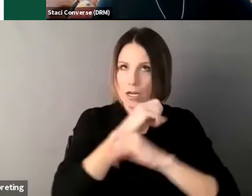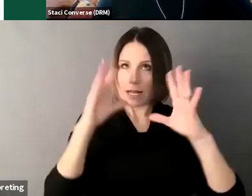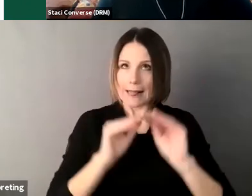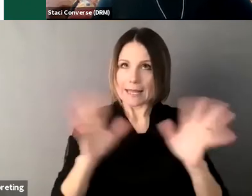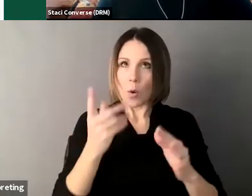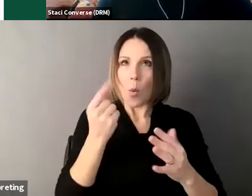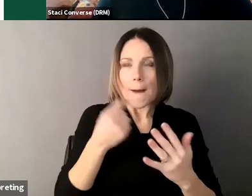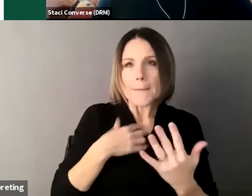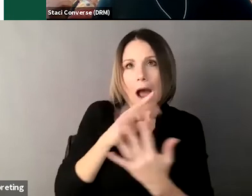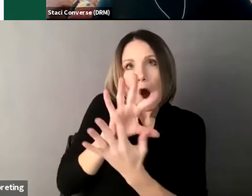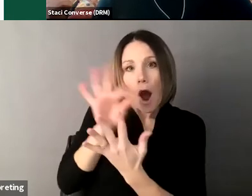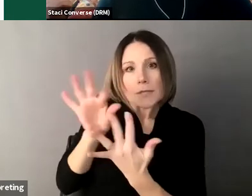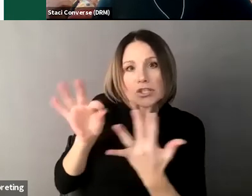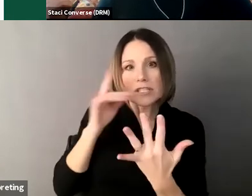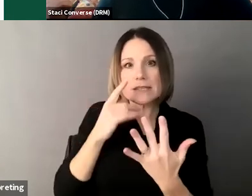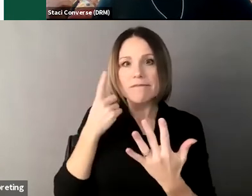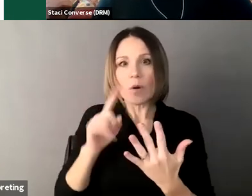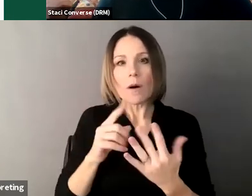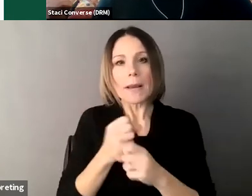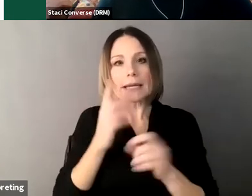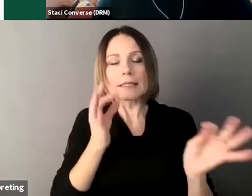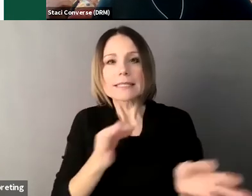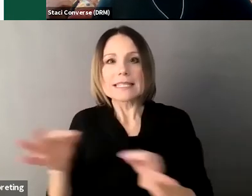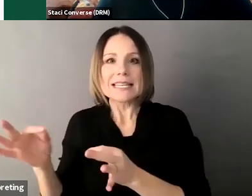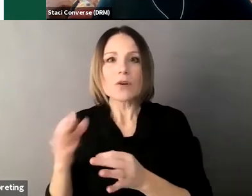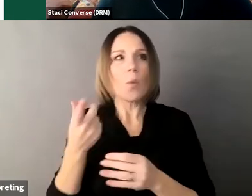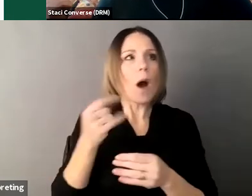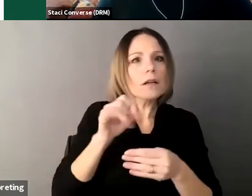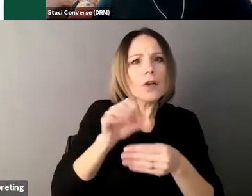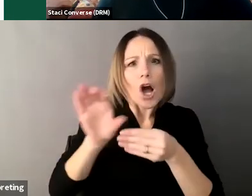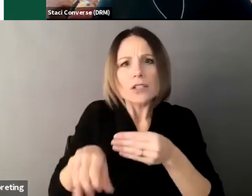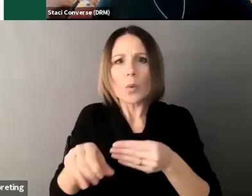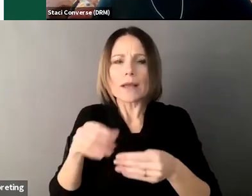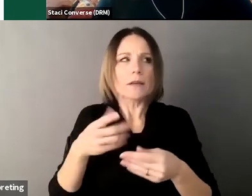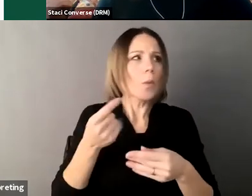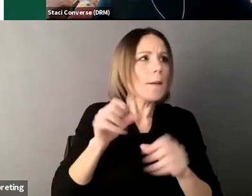and when consistent with the individual's wishes and communicating its decision once it's made